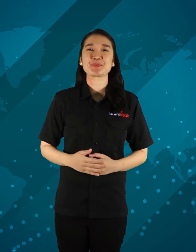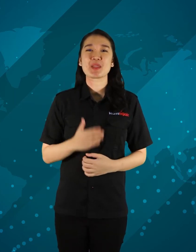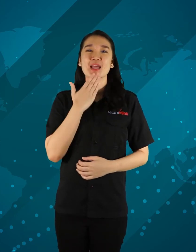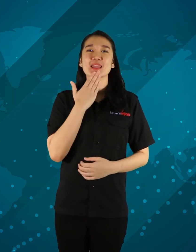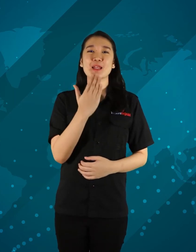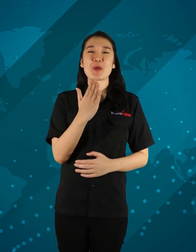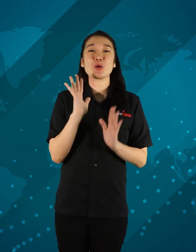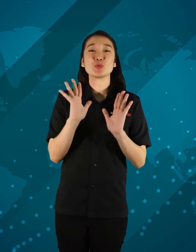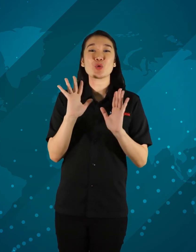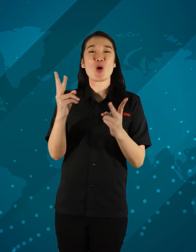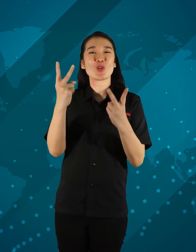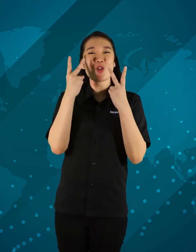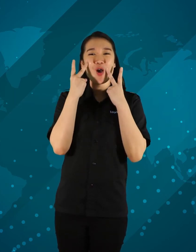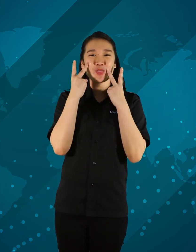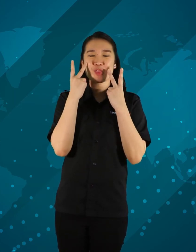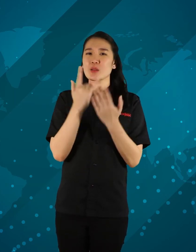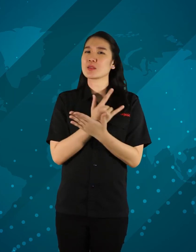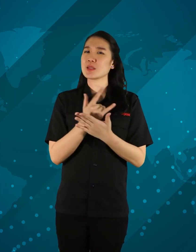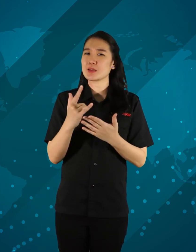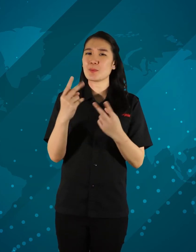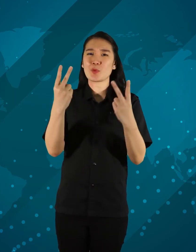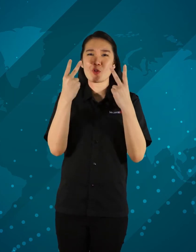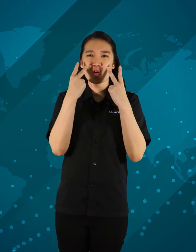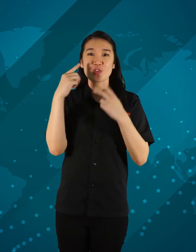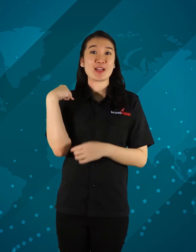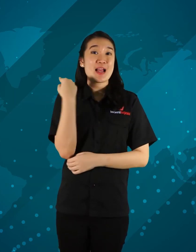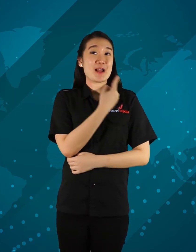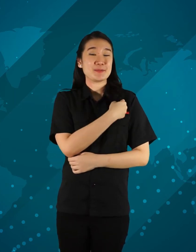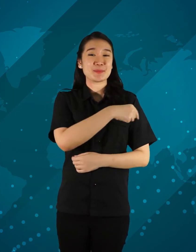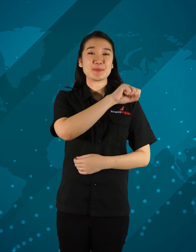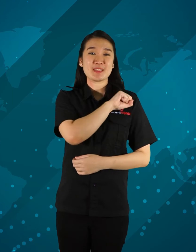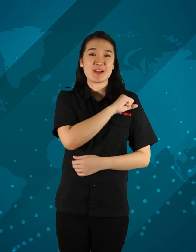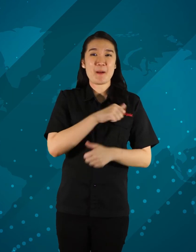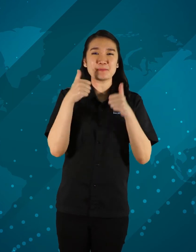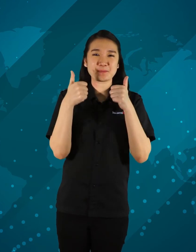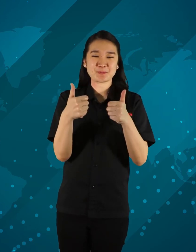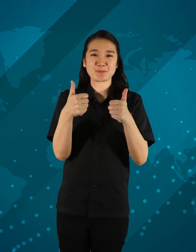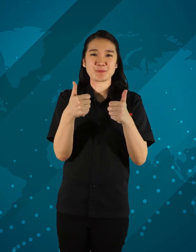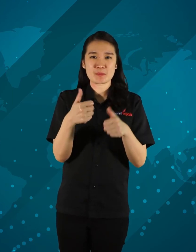Thank you for watching, keep watching KamiBijak yes.